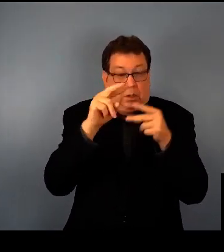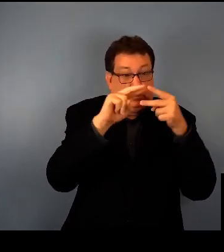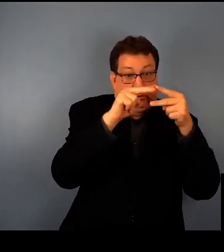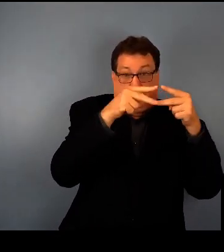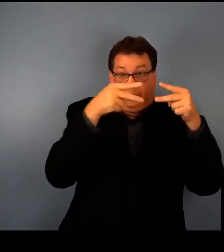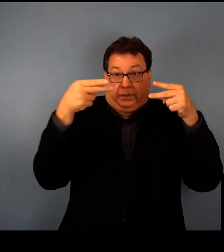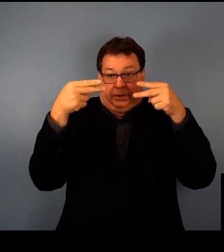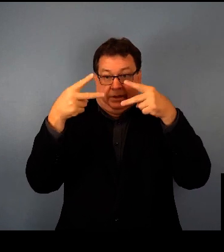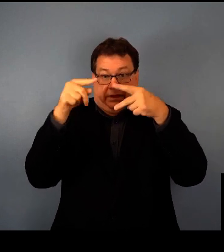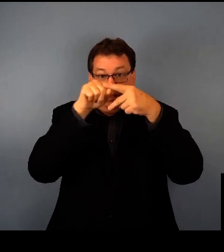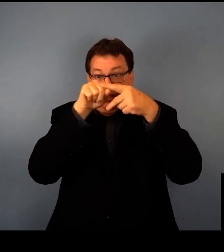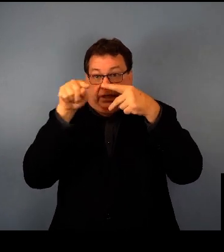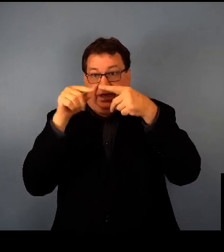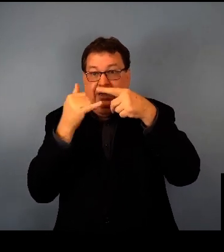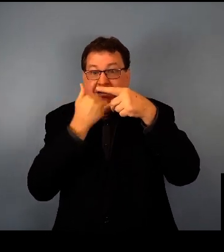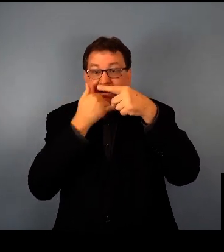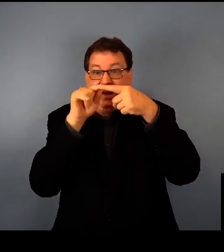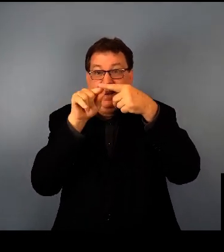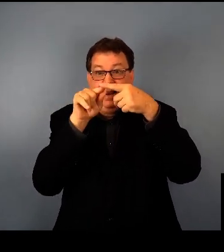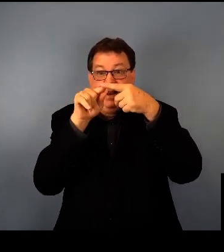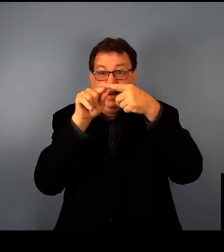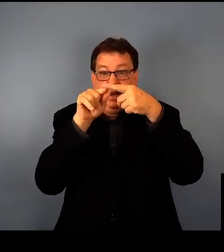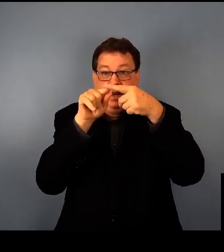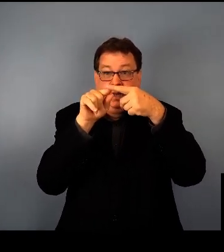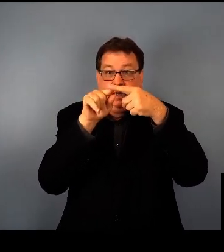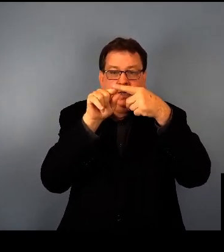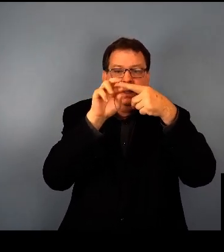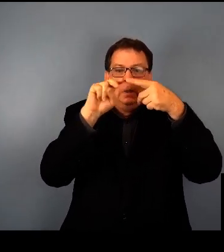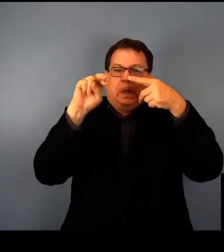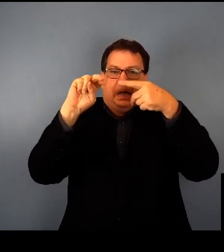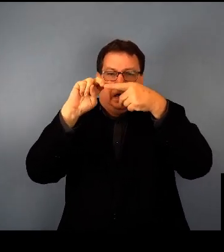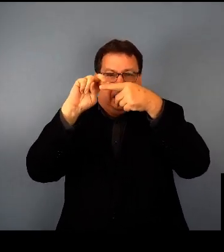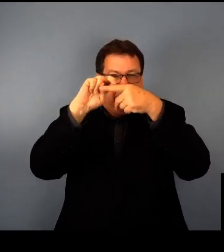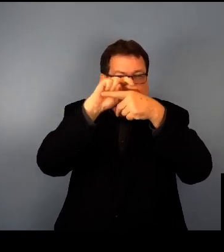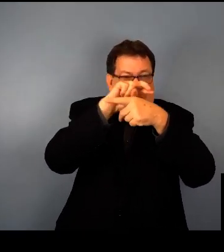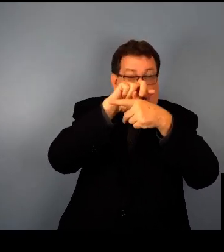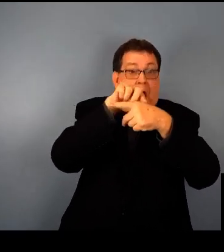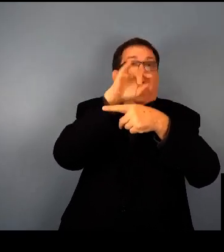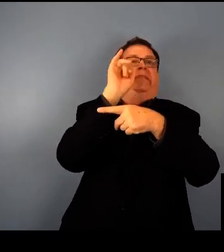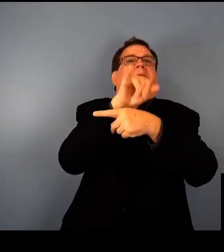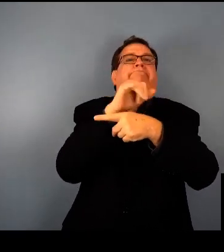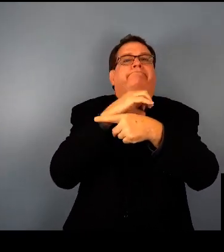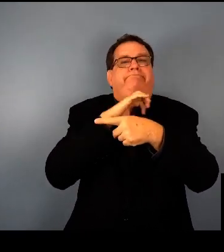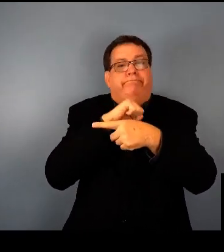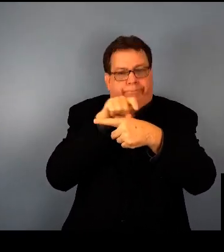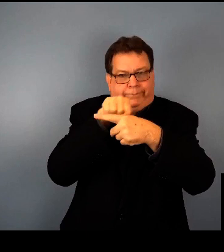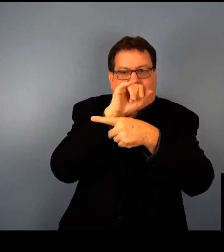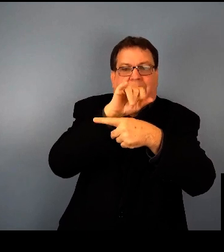this is figuring out ways to read past the error. The genetic information is arranged linearly,